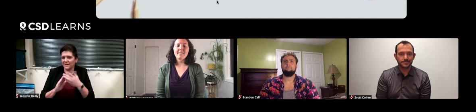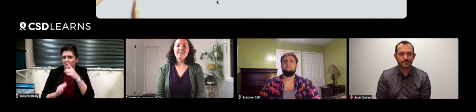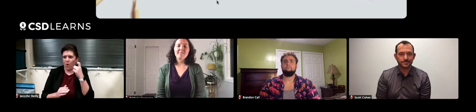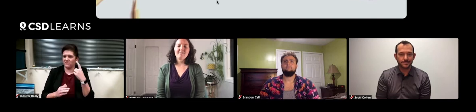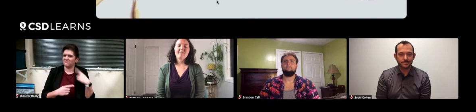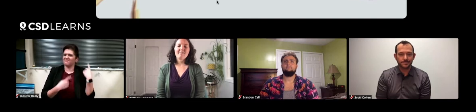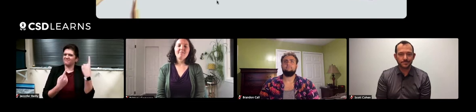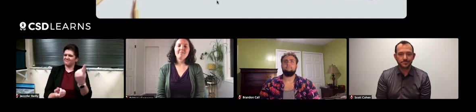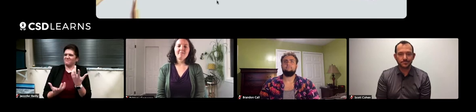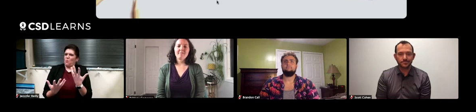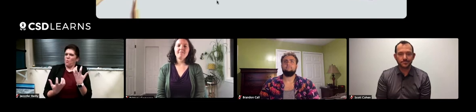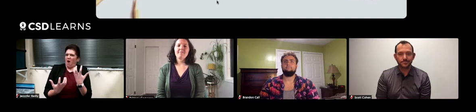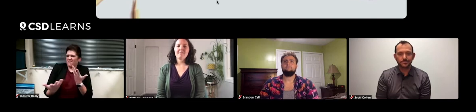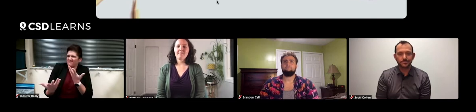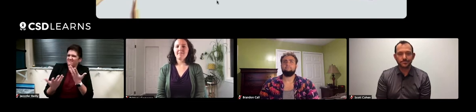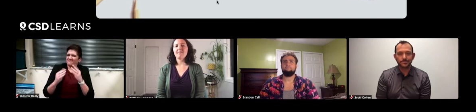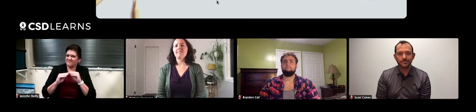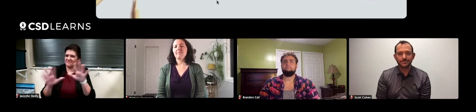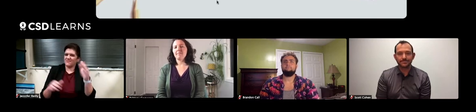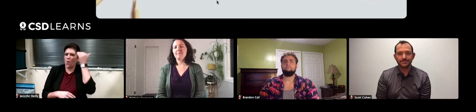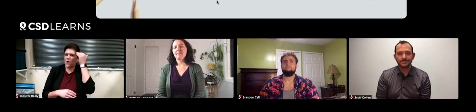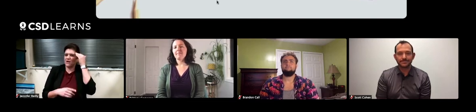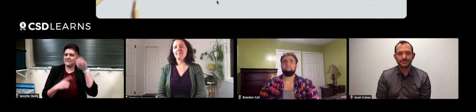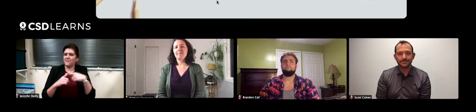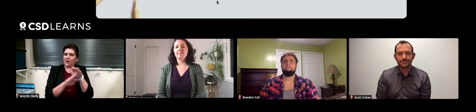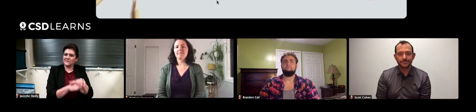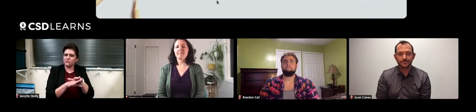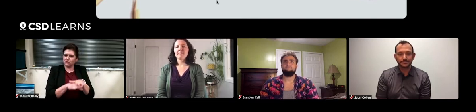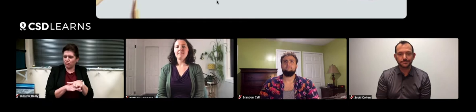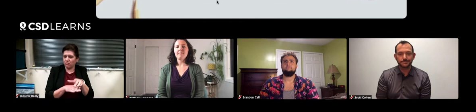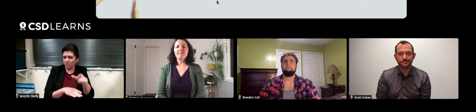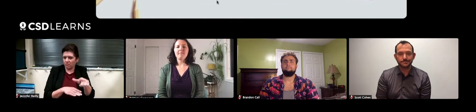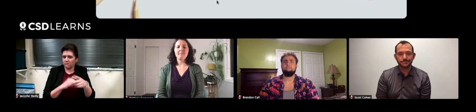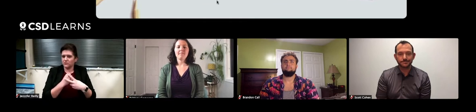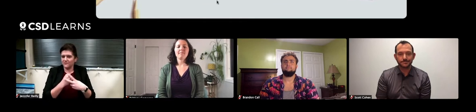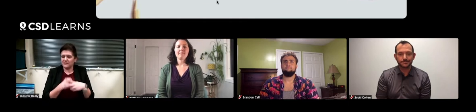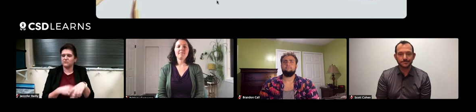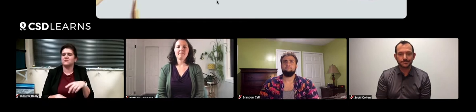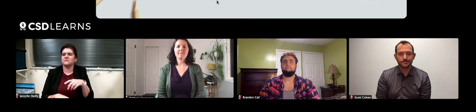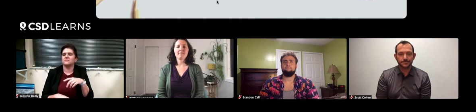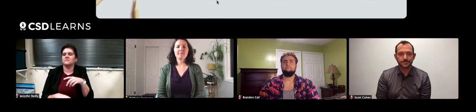because I've been wanting to spread awareness about sea turtle conservation.